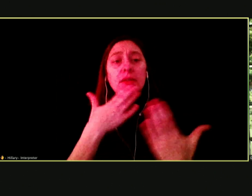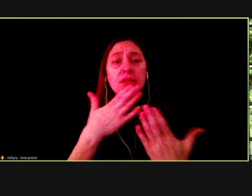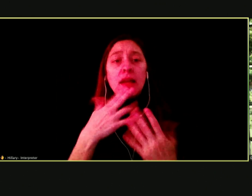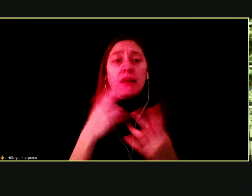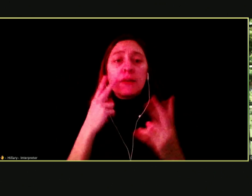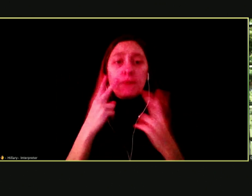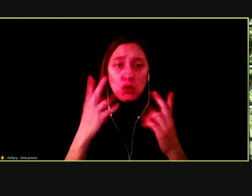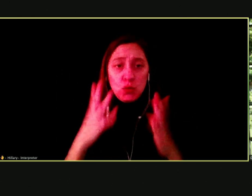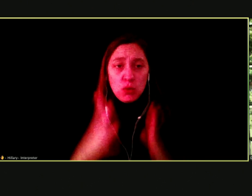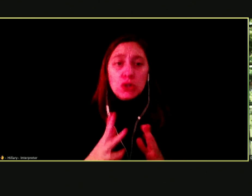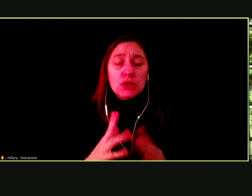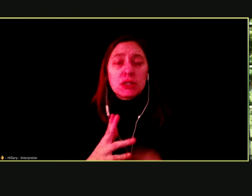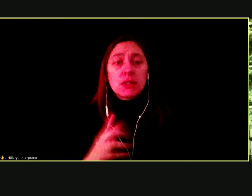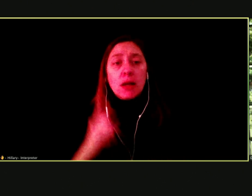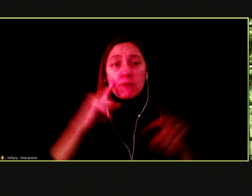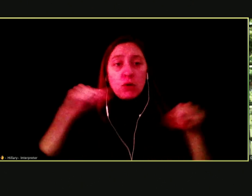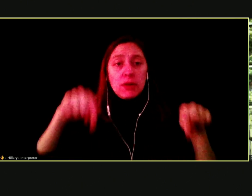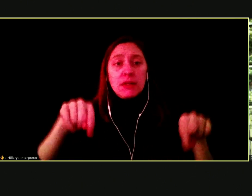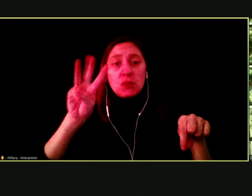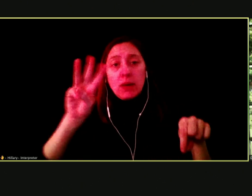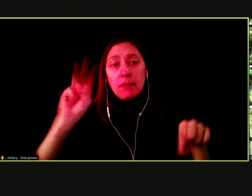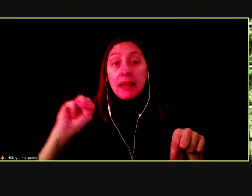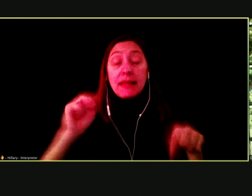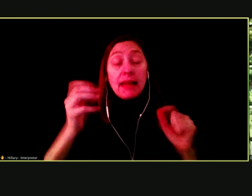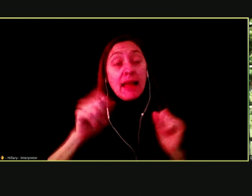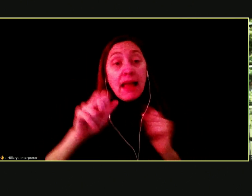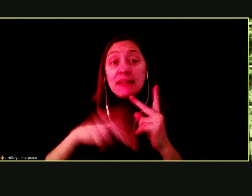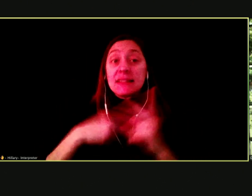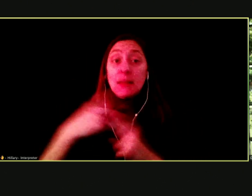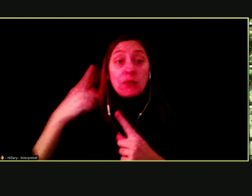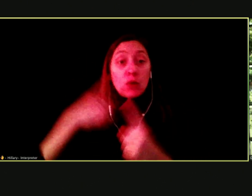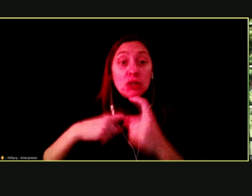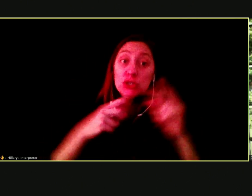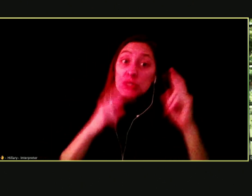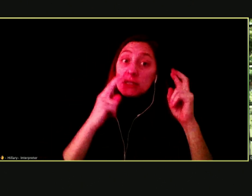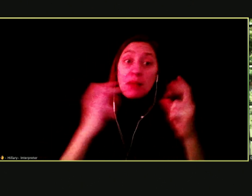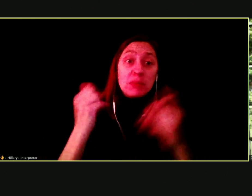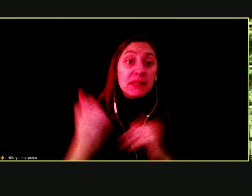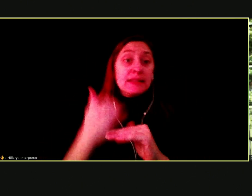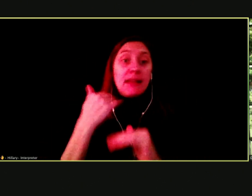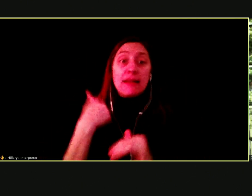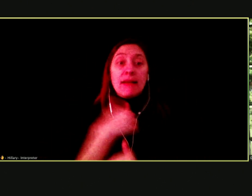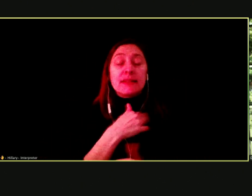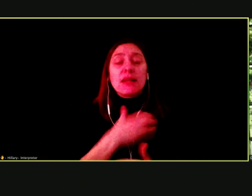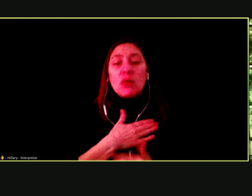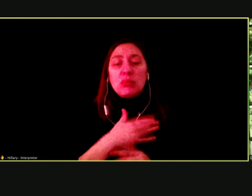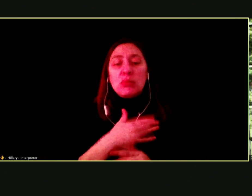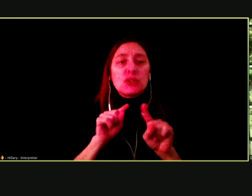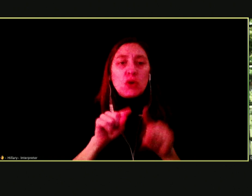DOES IN HIS ADDITIONAL QUESTIONS AND TOPICS TO DISCUSS ON OUR SHOW, VISIT THE LINK ON YOUR SCREEN.